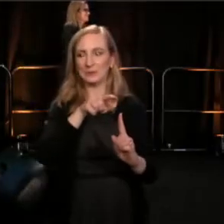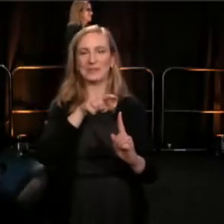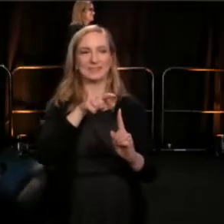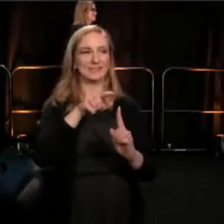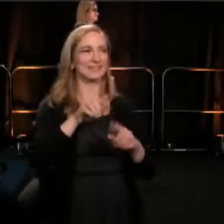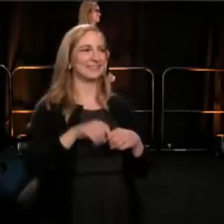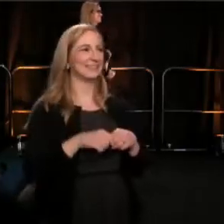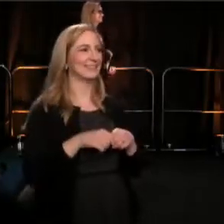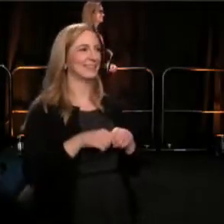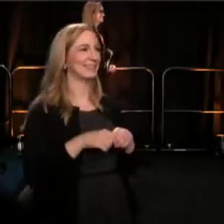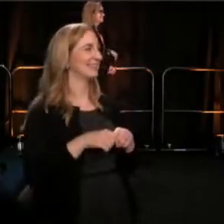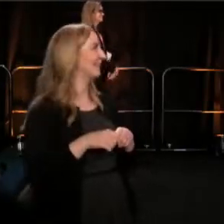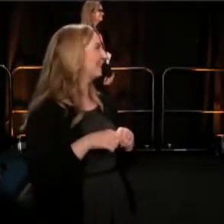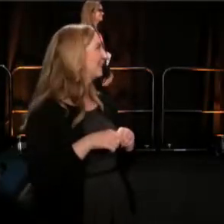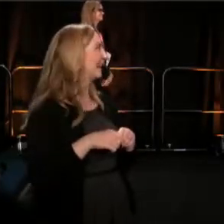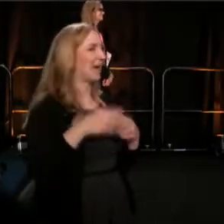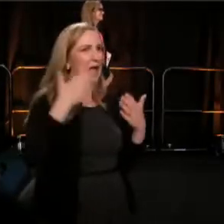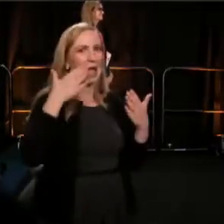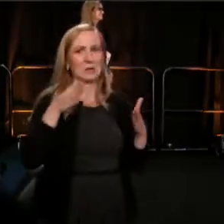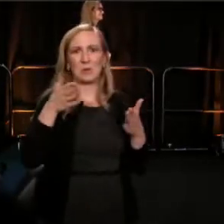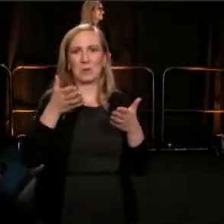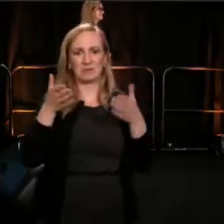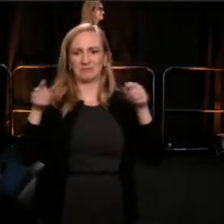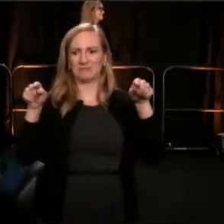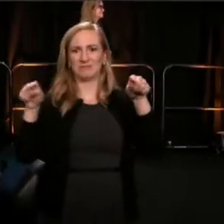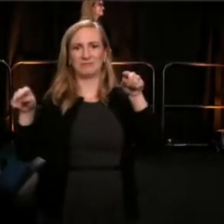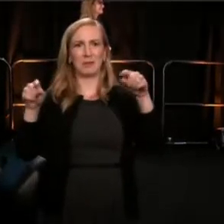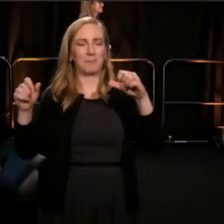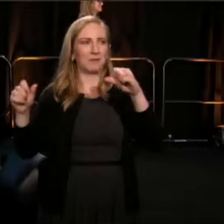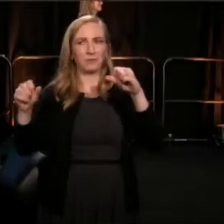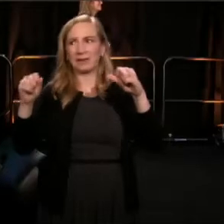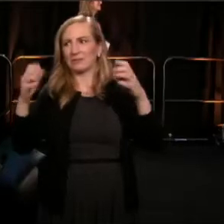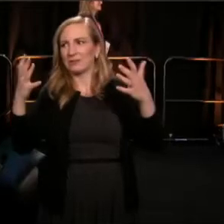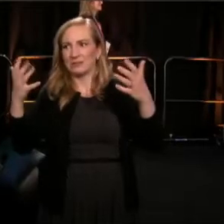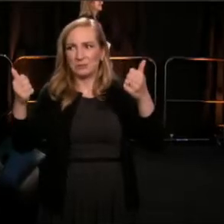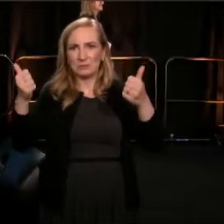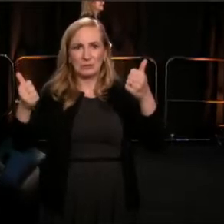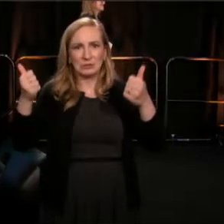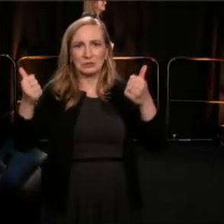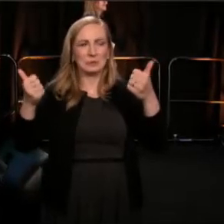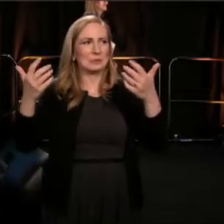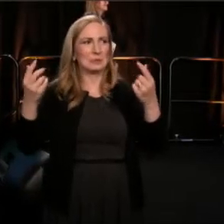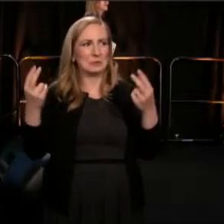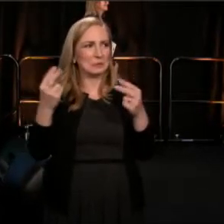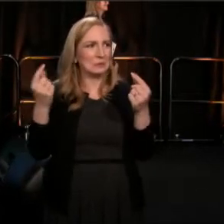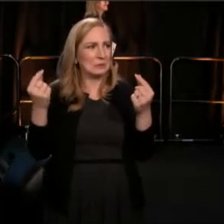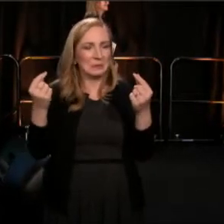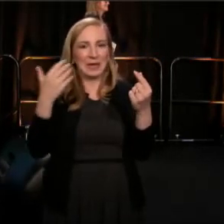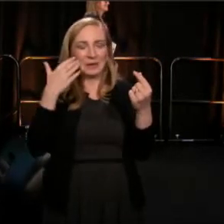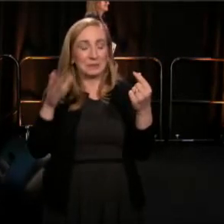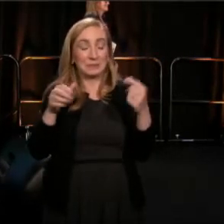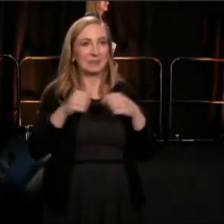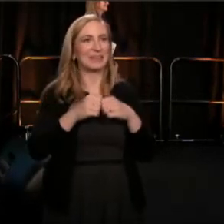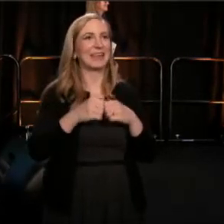Yeah, I don't know these things from each other. I-- thank you.